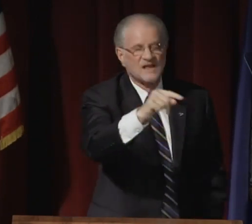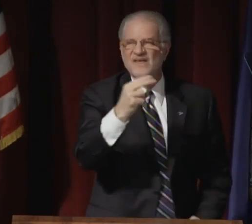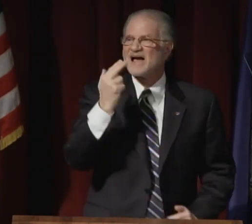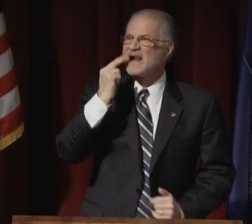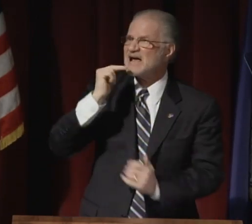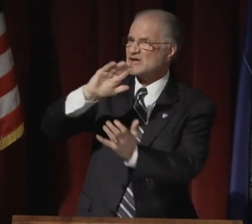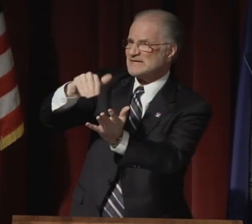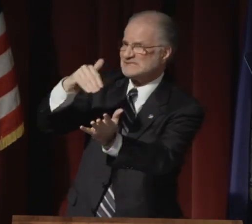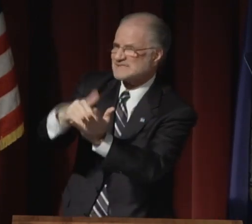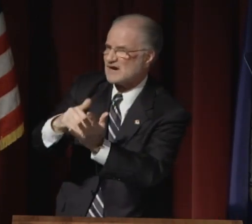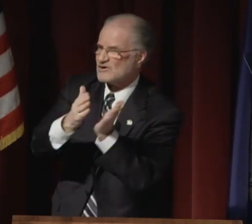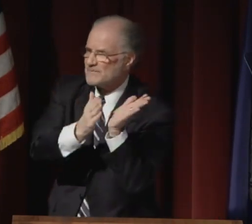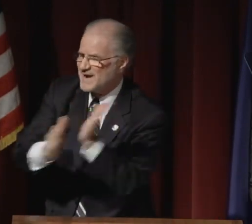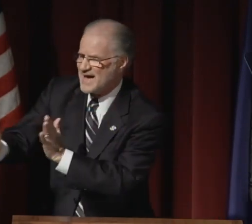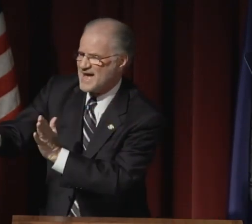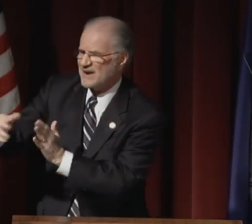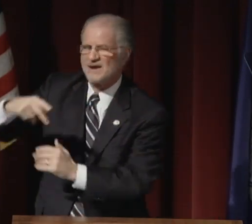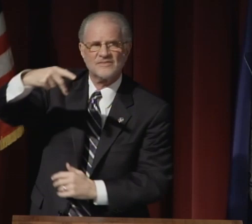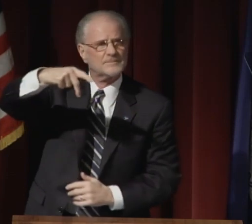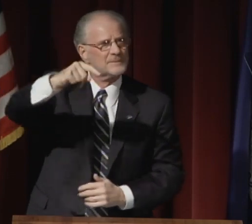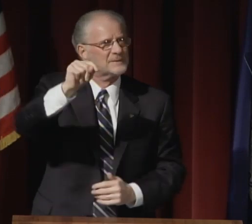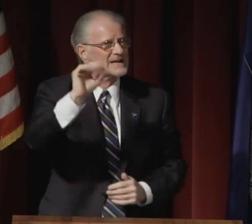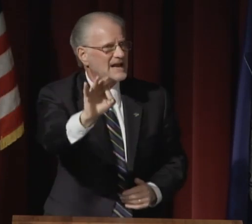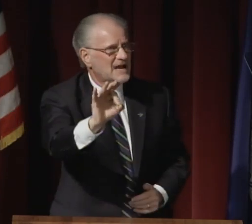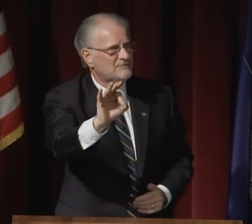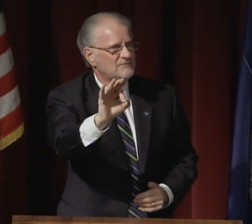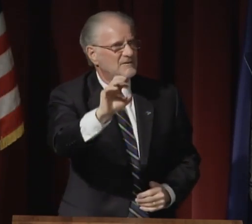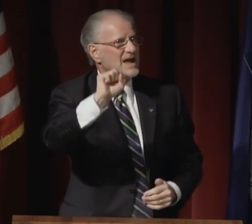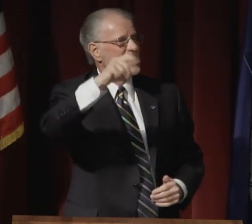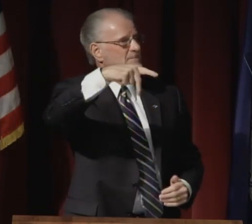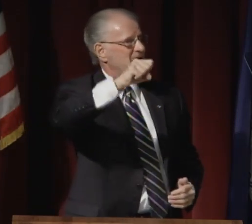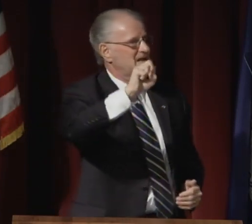They are the realities of the Gallaudet Strategic Plan,